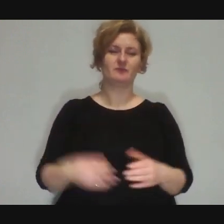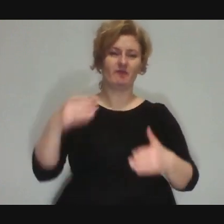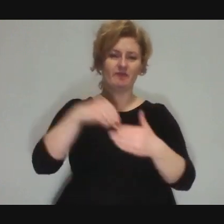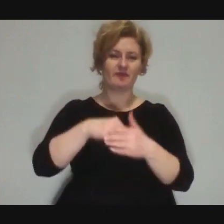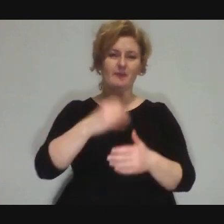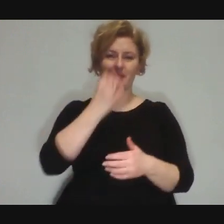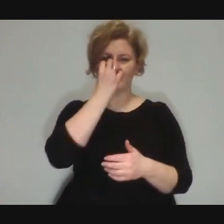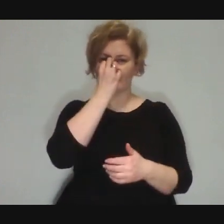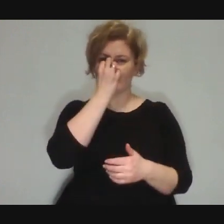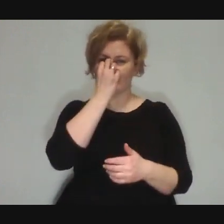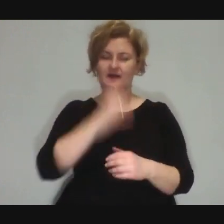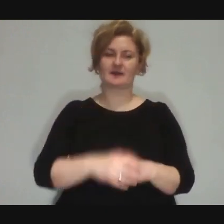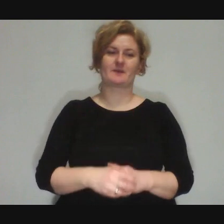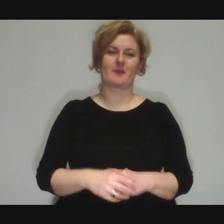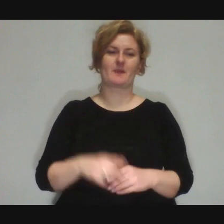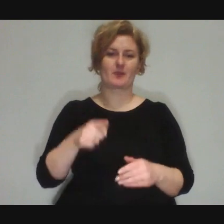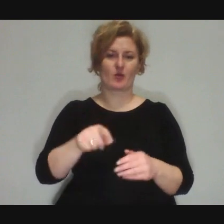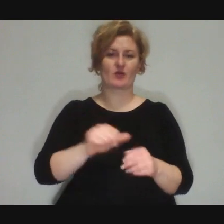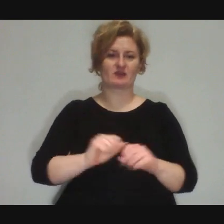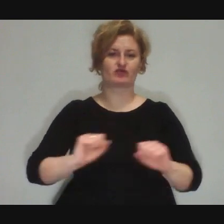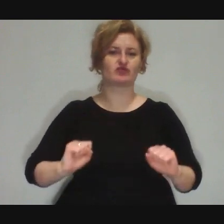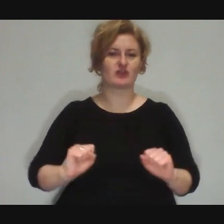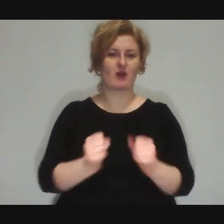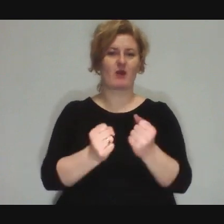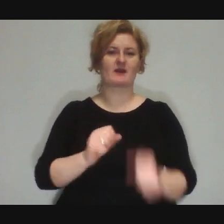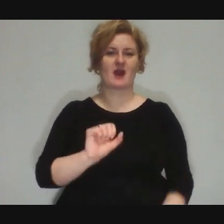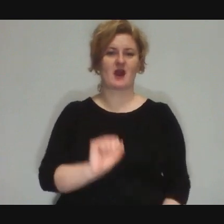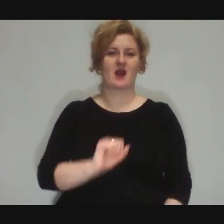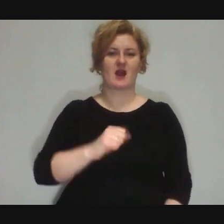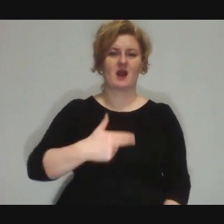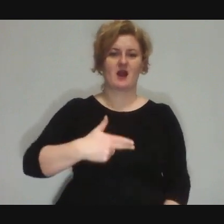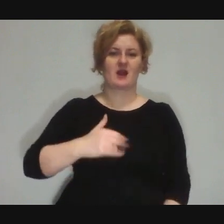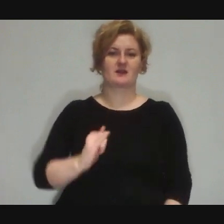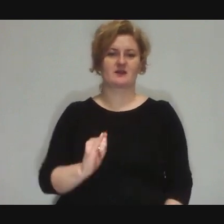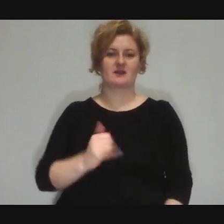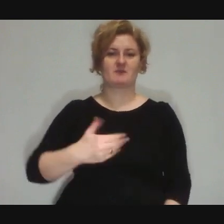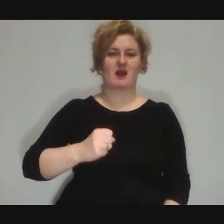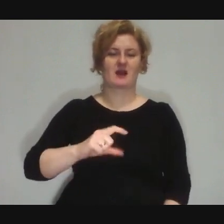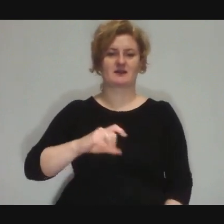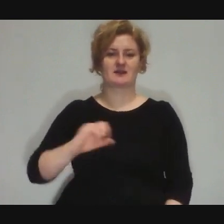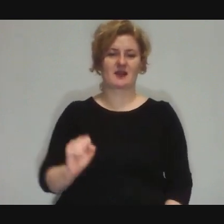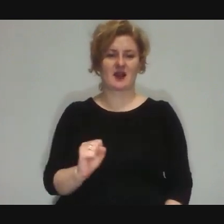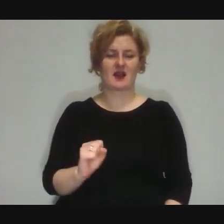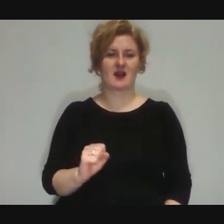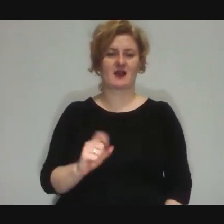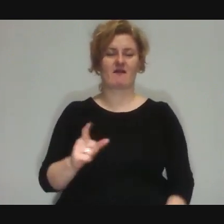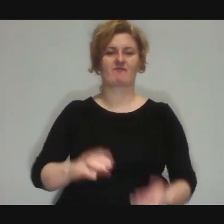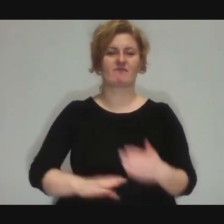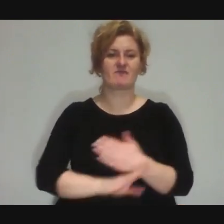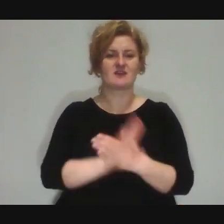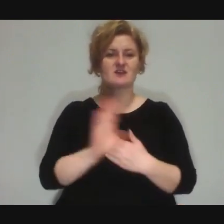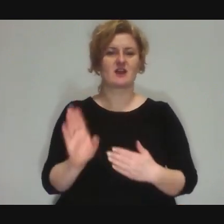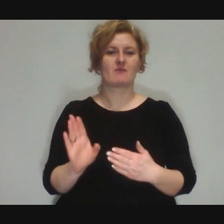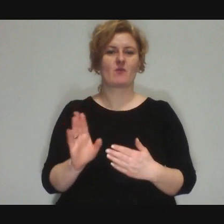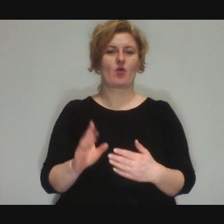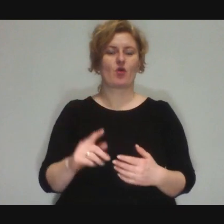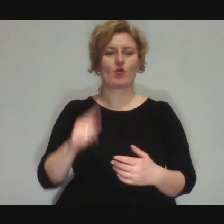Here it's also an animation activity, because there's busking, that is performing in front of an audience in the street,